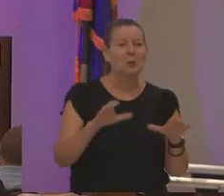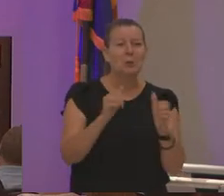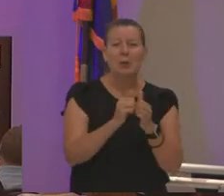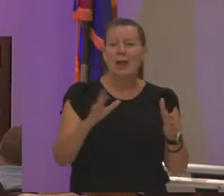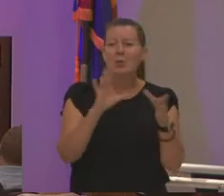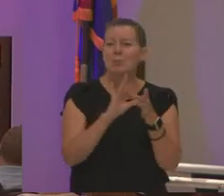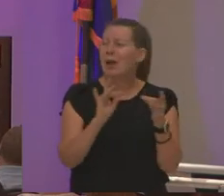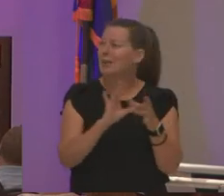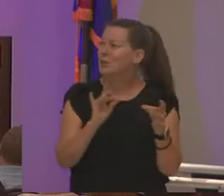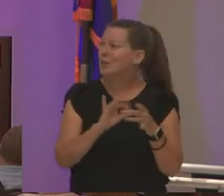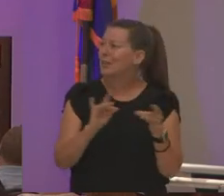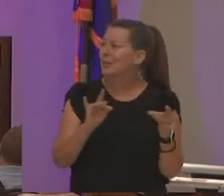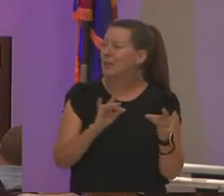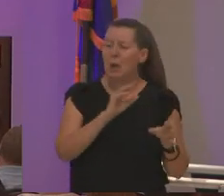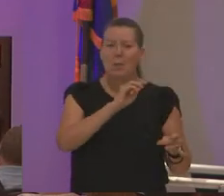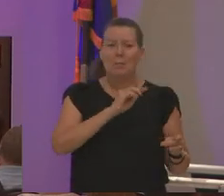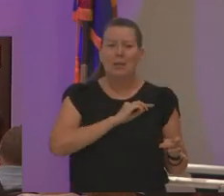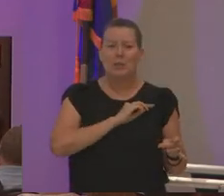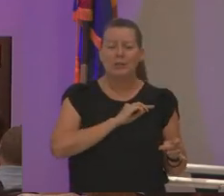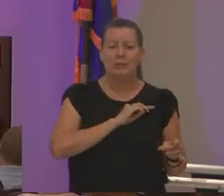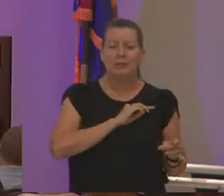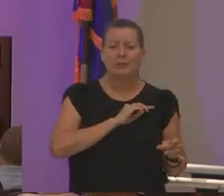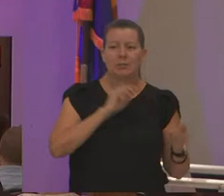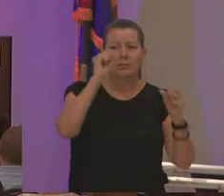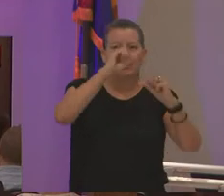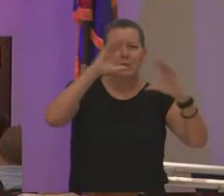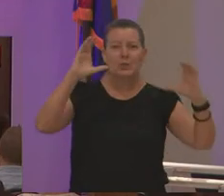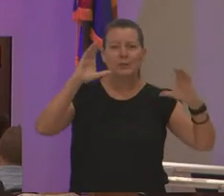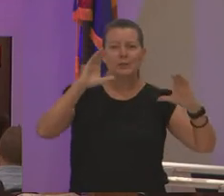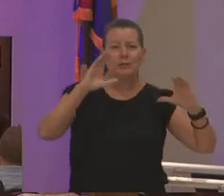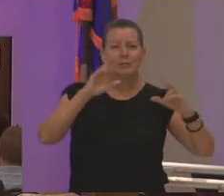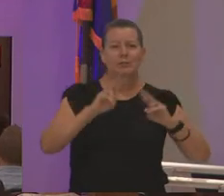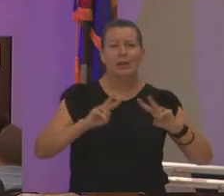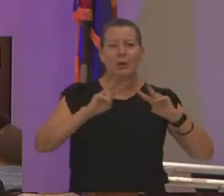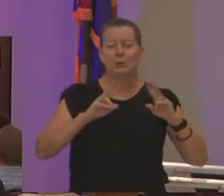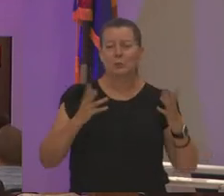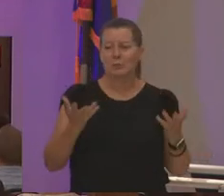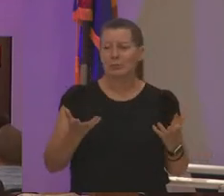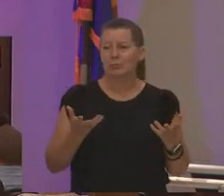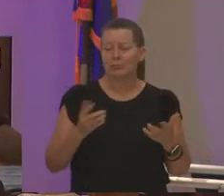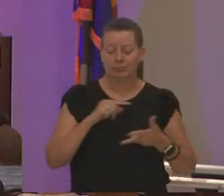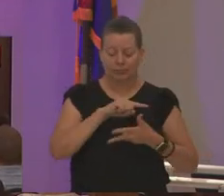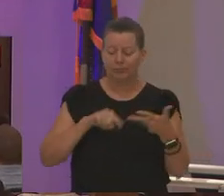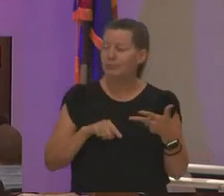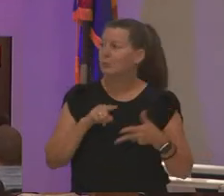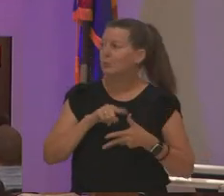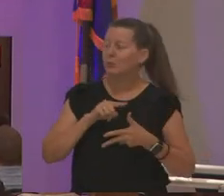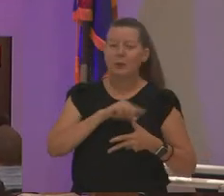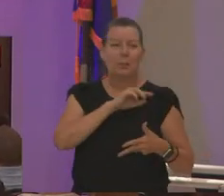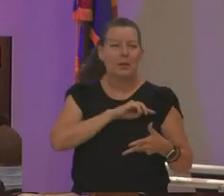our mission what's our vision what's our values so our mission is we create an inclusive and vibrant